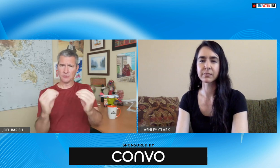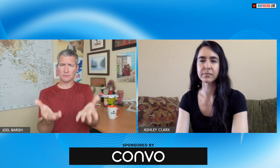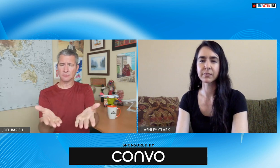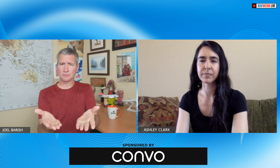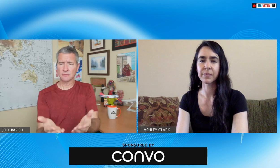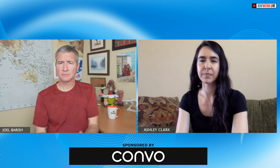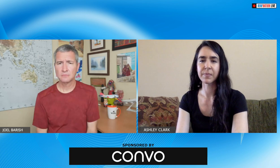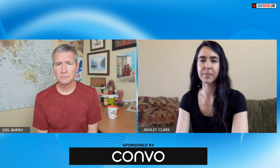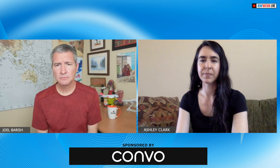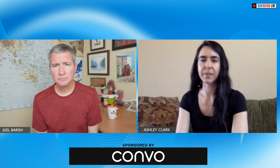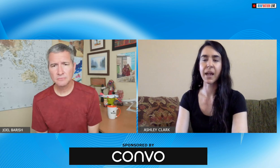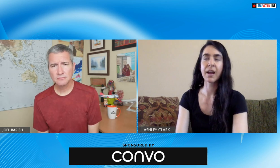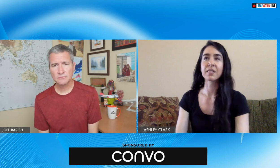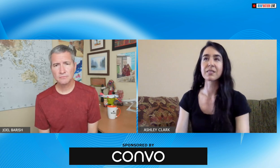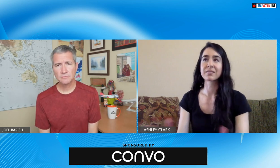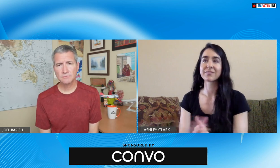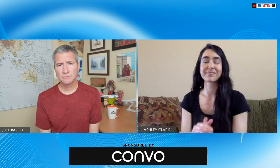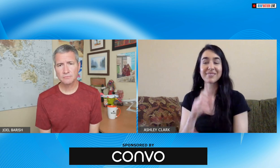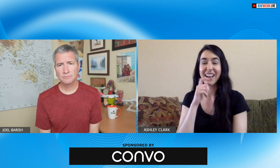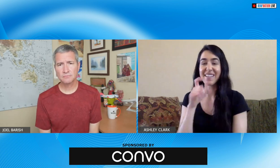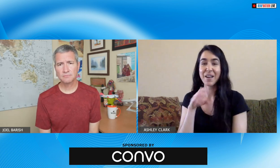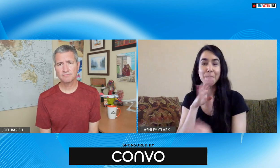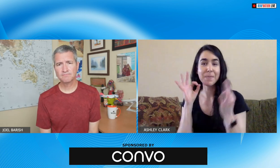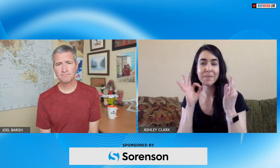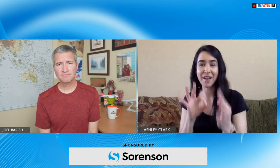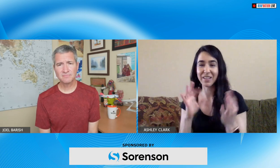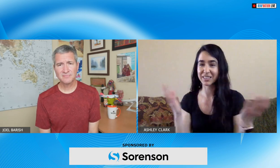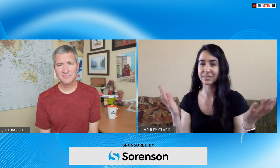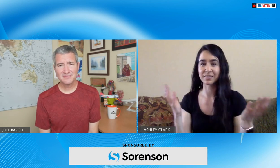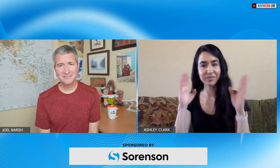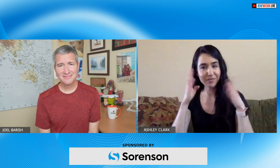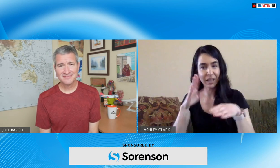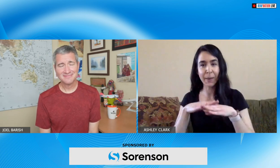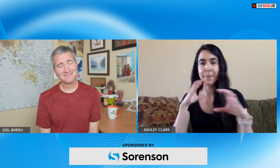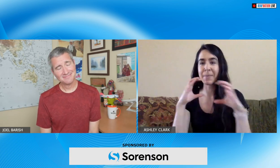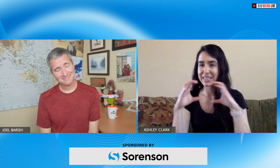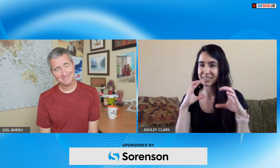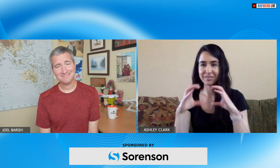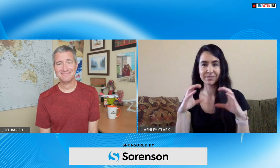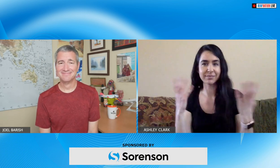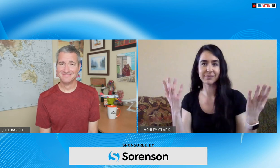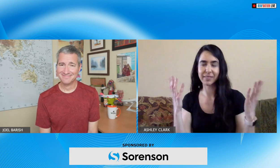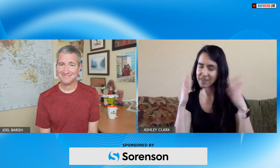a business what would be your tip I would say again you don't have to be